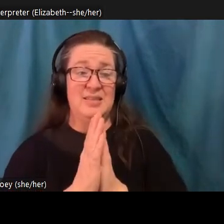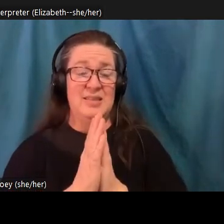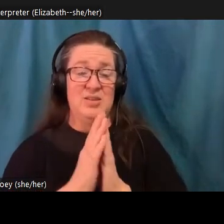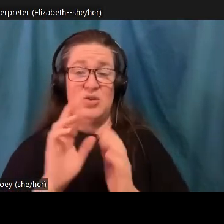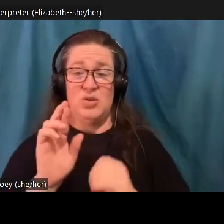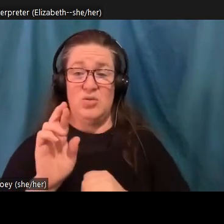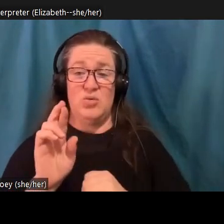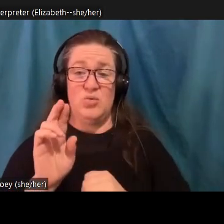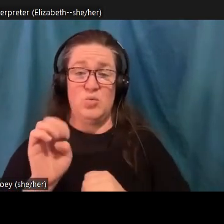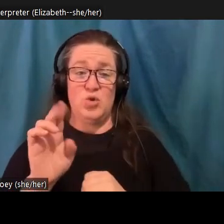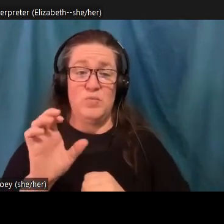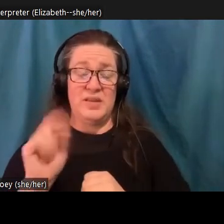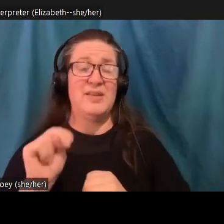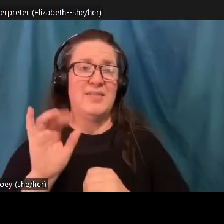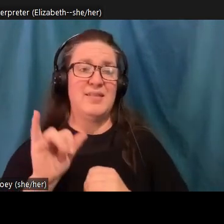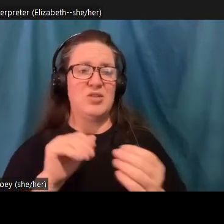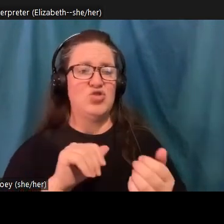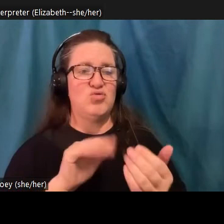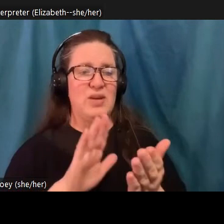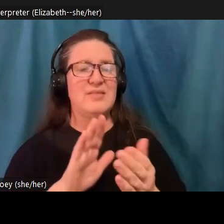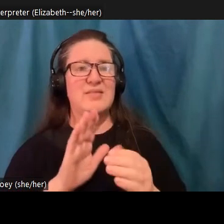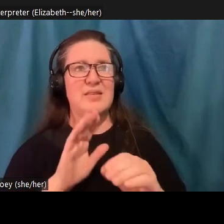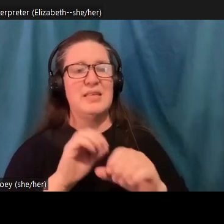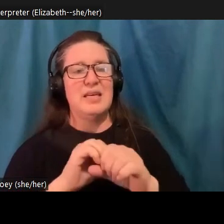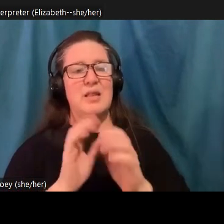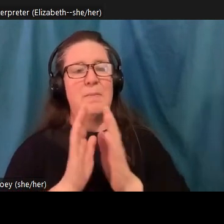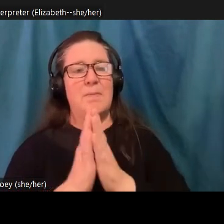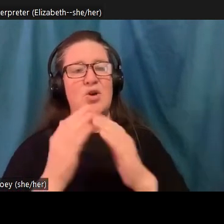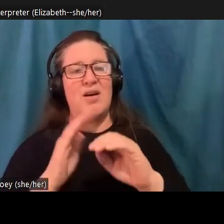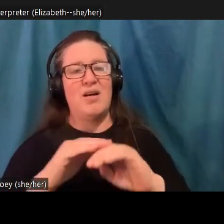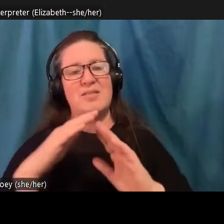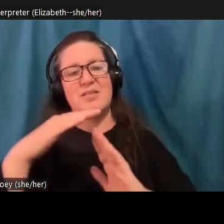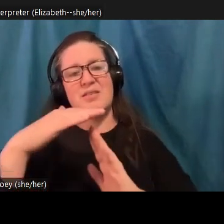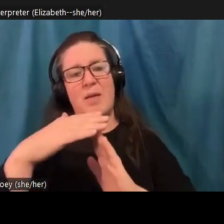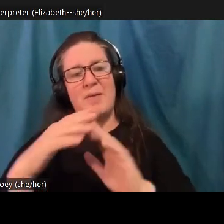addressed in the book on the top right, the top left, like Field